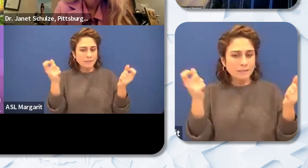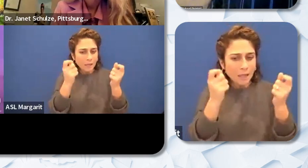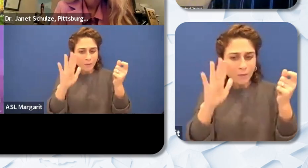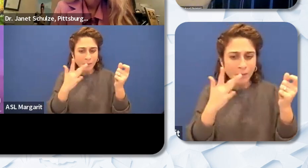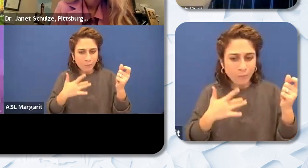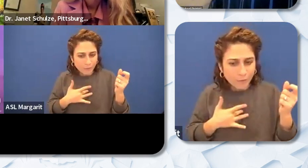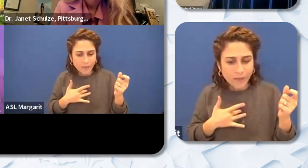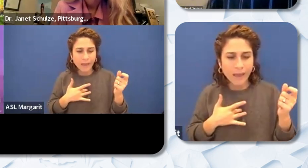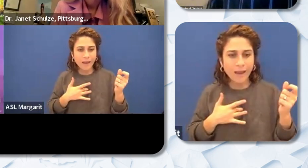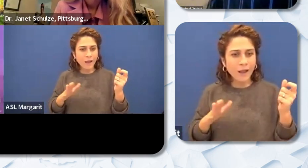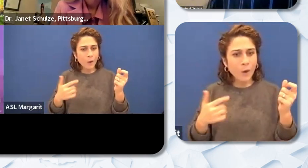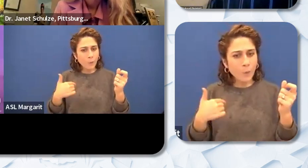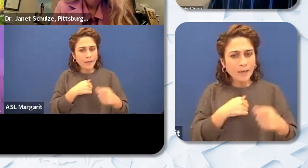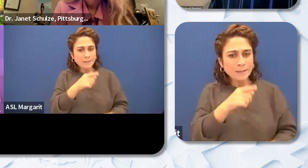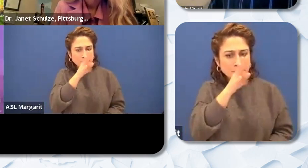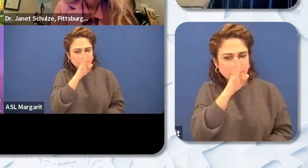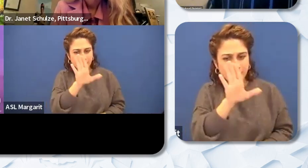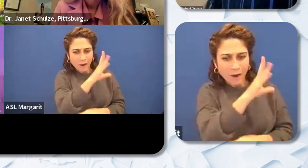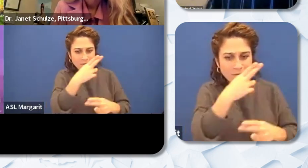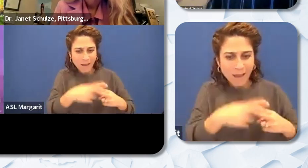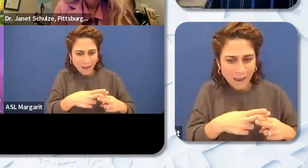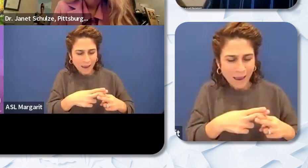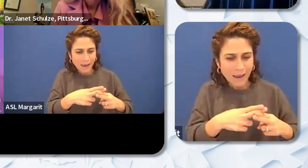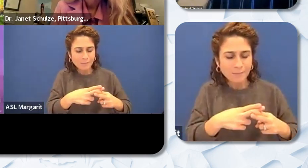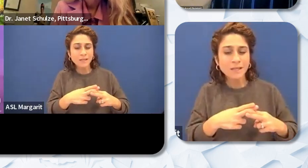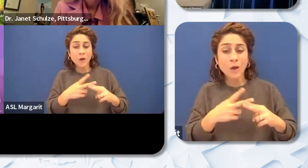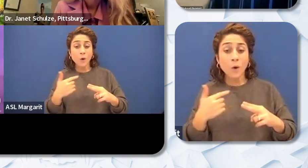their experiences. Give them the platform you know to share about what they've done over the weekend